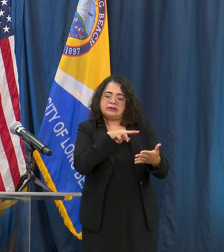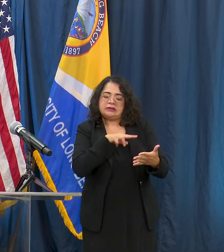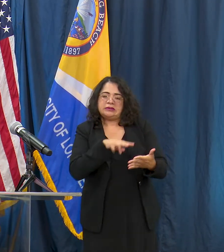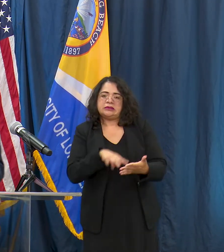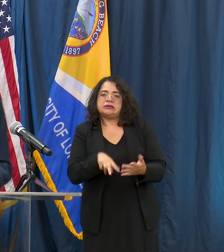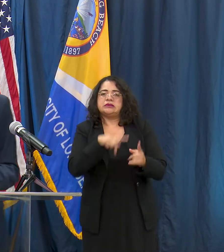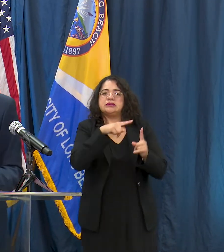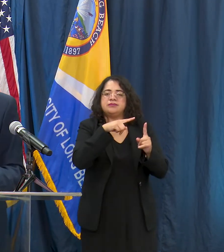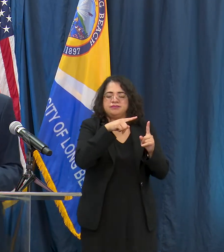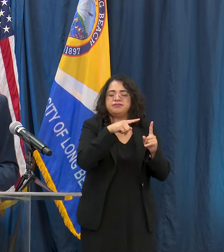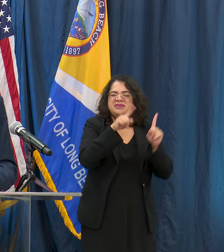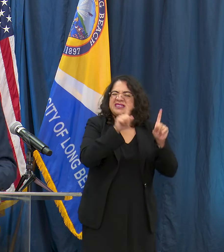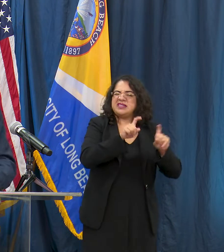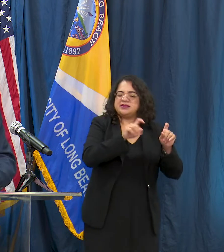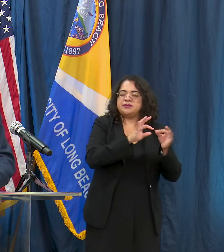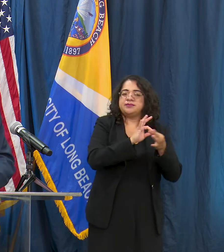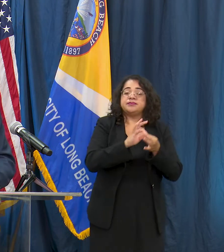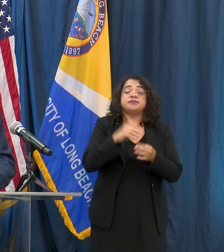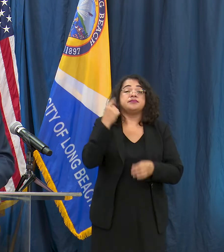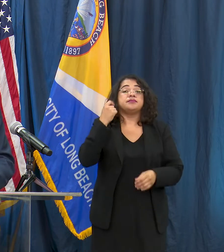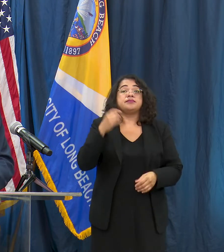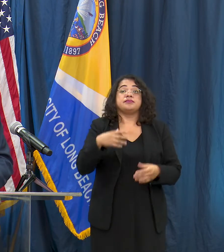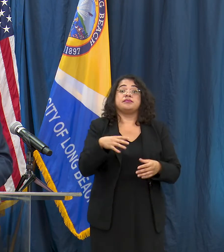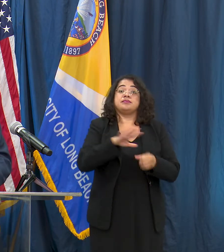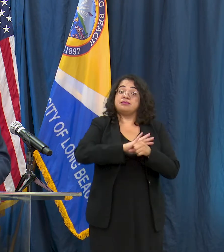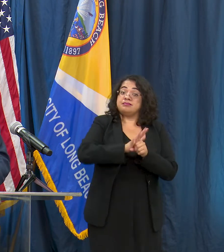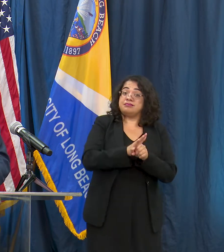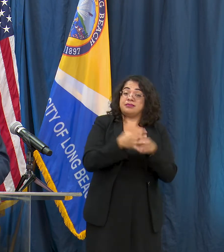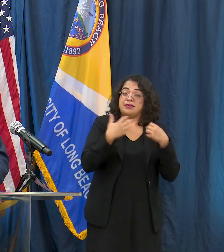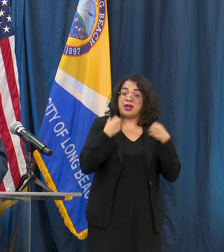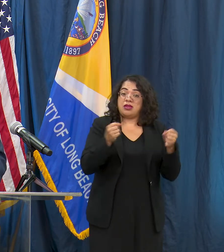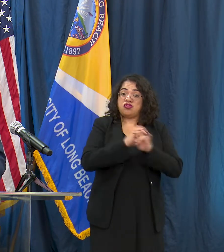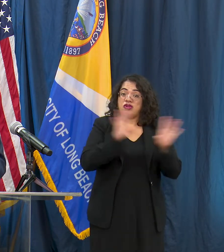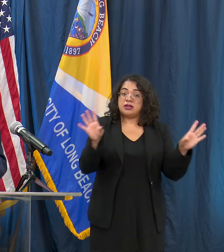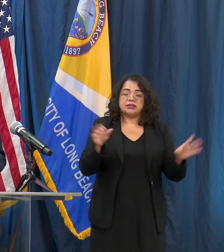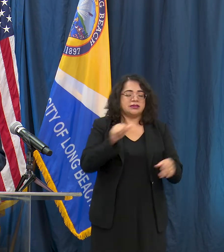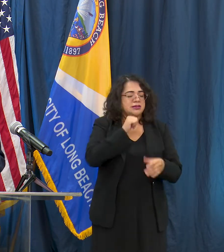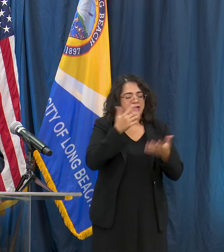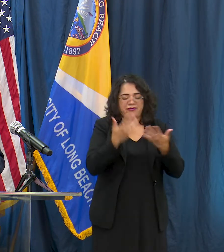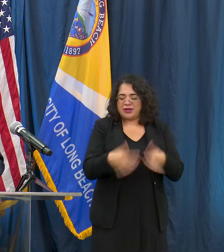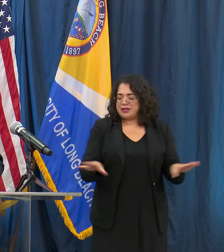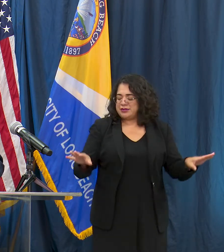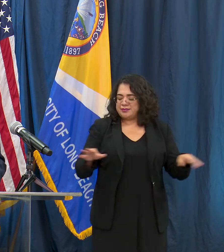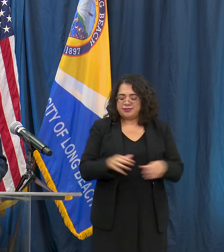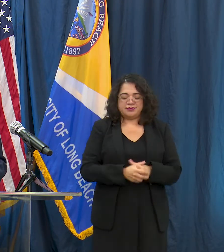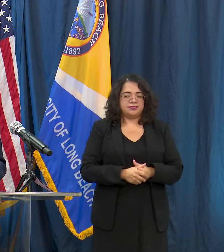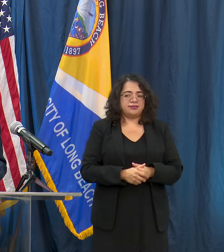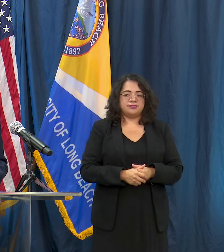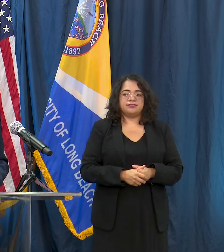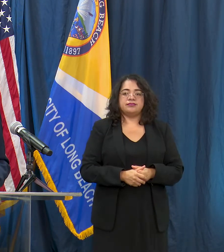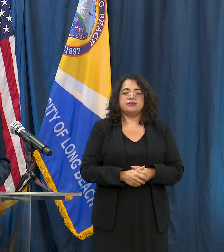remember that the COVID-19 health crisis is not over and even with our